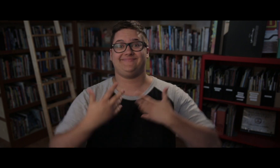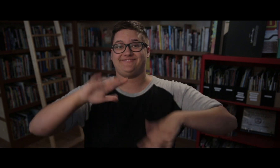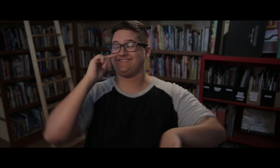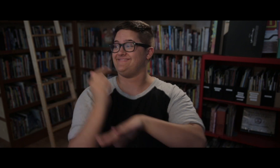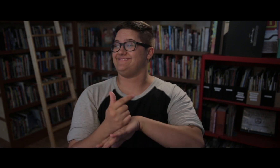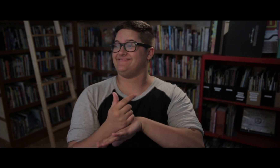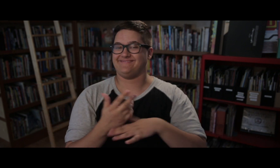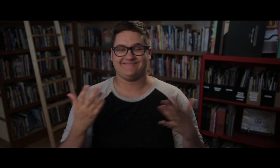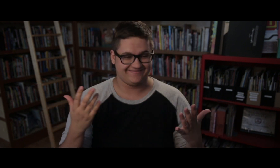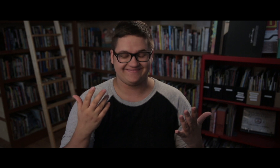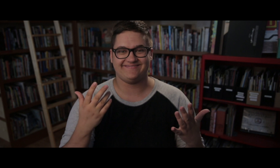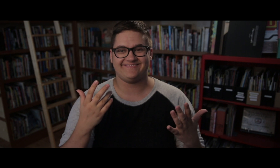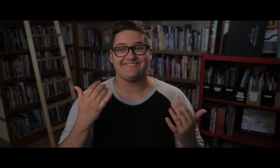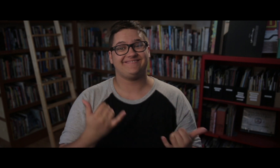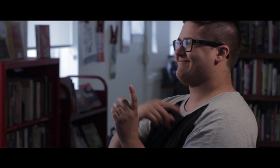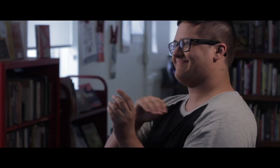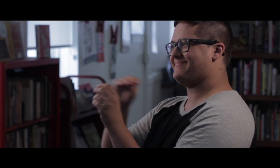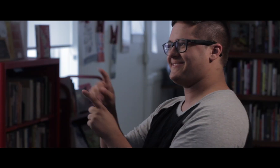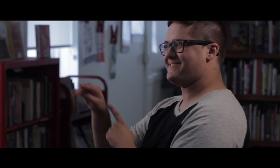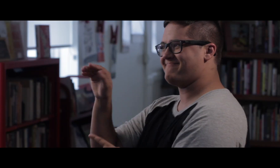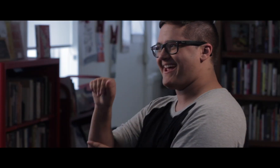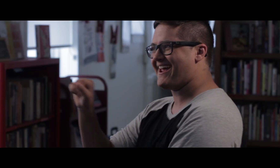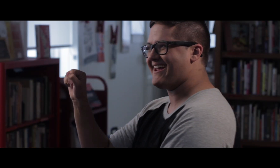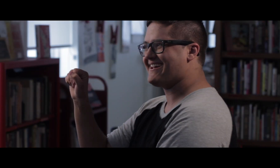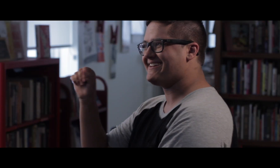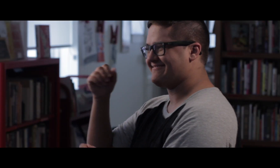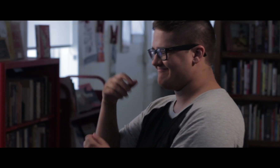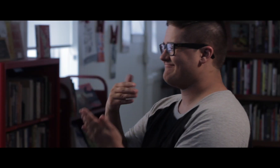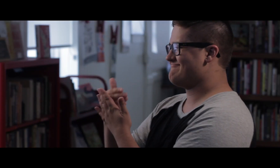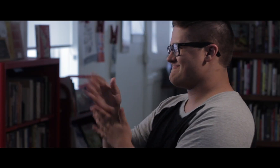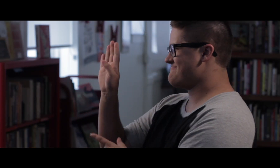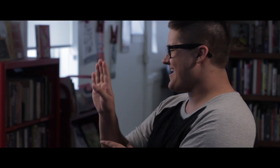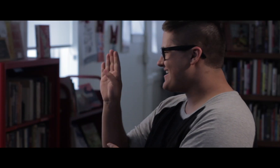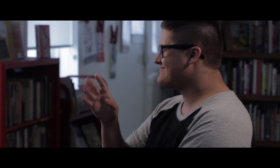Next thing you know it’s Graduation Day! And I’m moving to Massachusetts, near Boston.